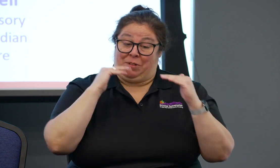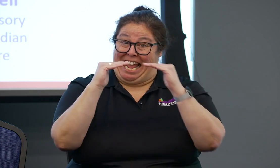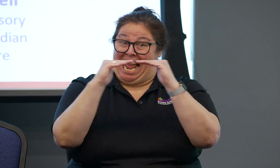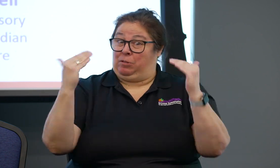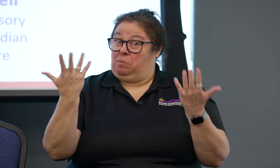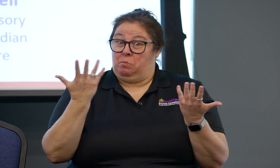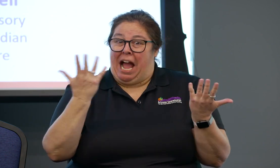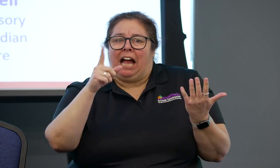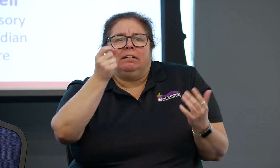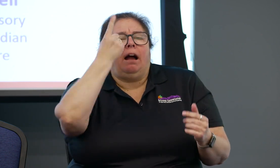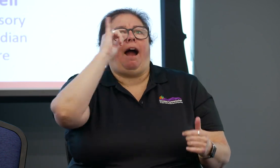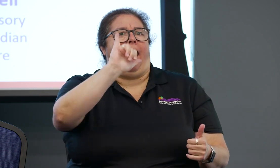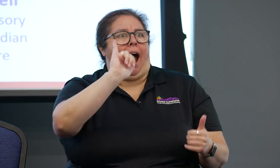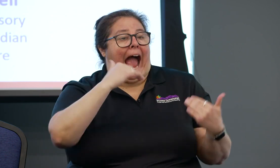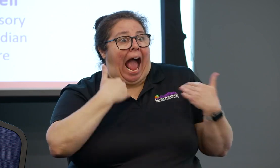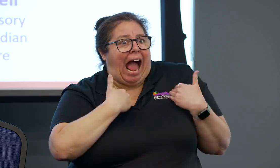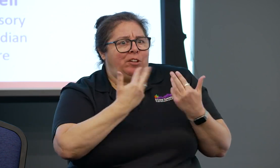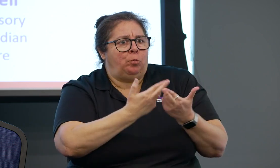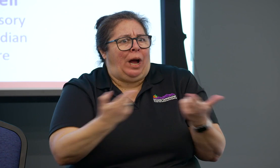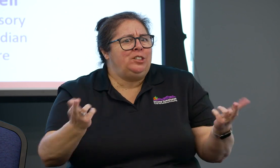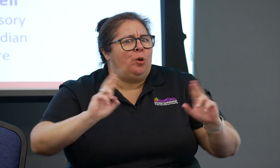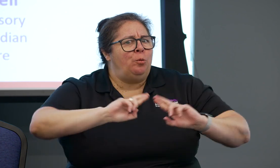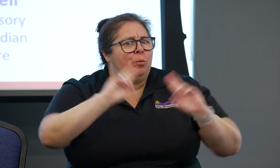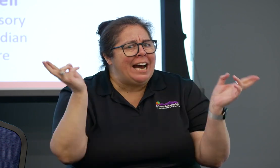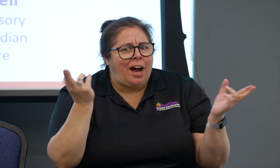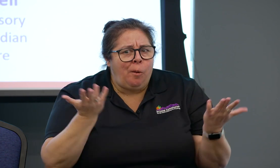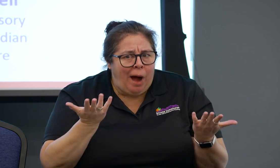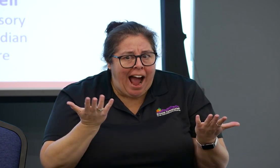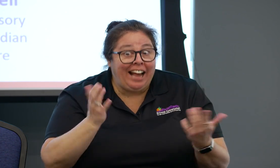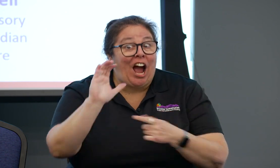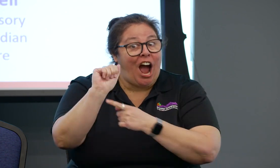to be used by the Department of Justice. So it's often misused.